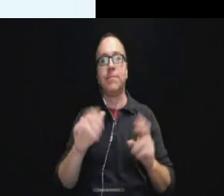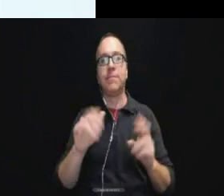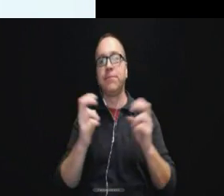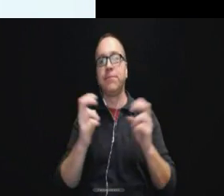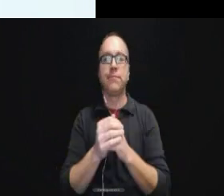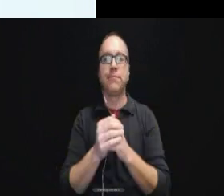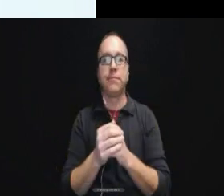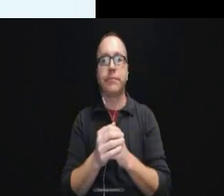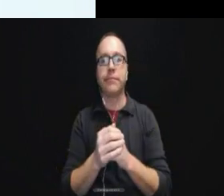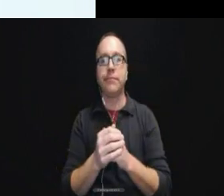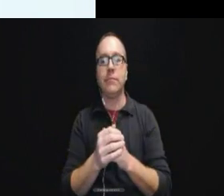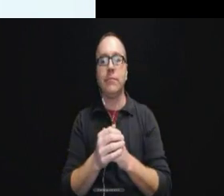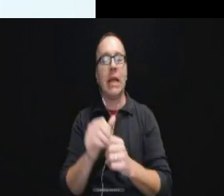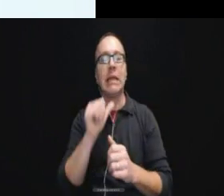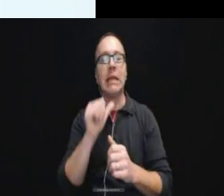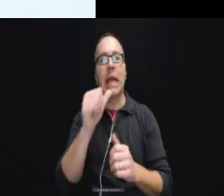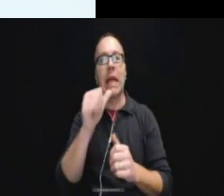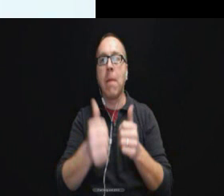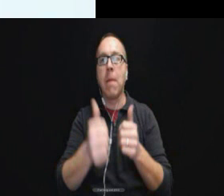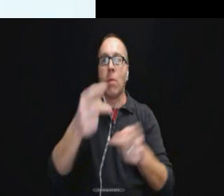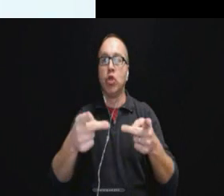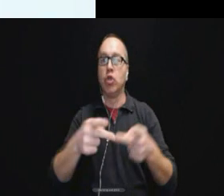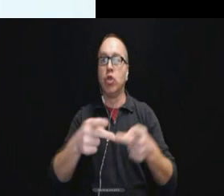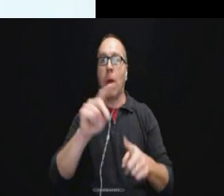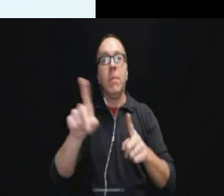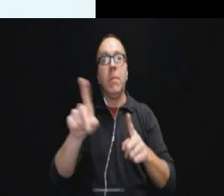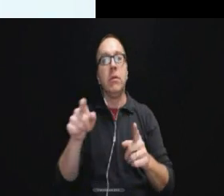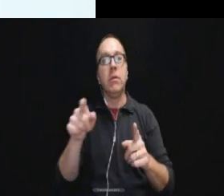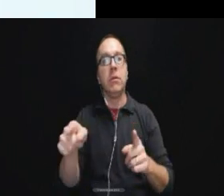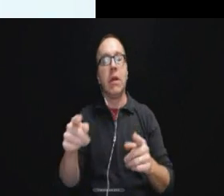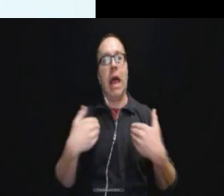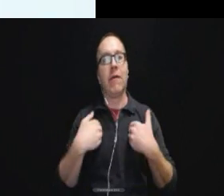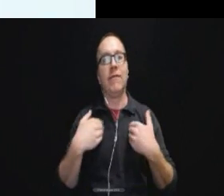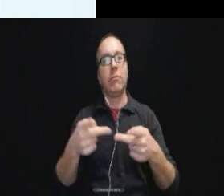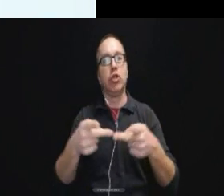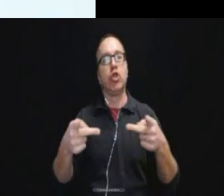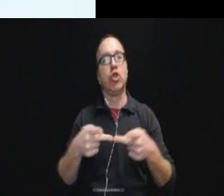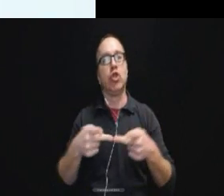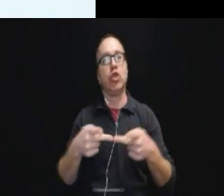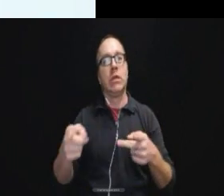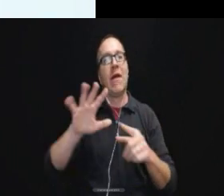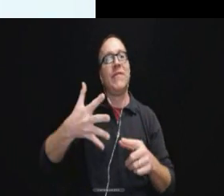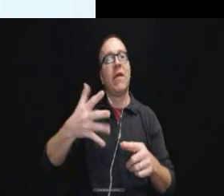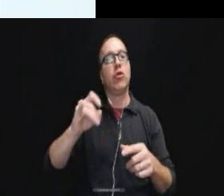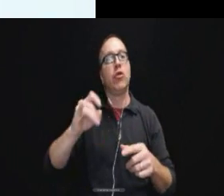It is not the majority position but it is the position in the fifth circuit.